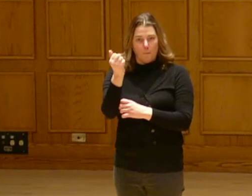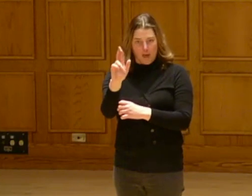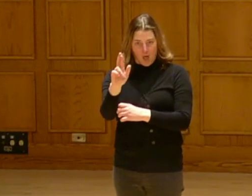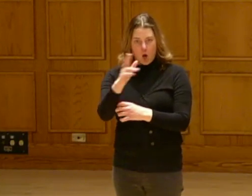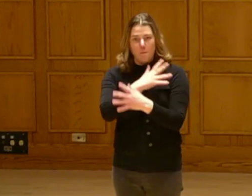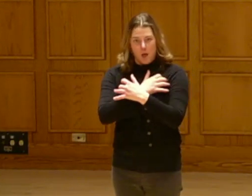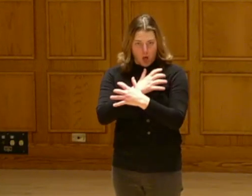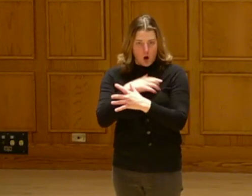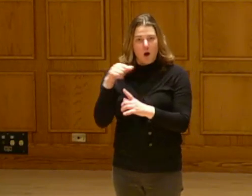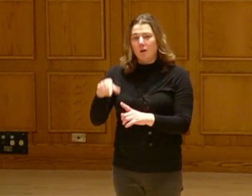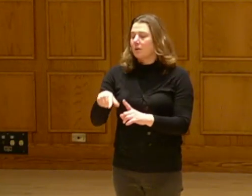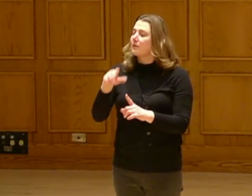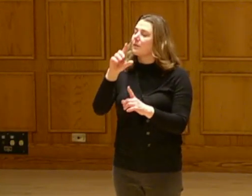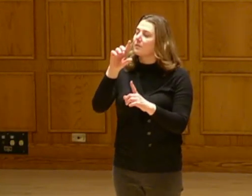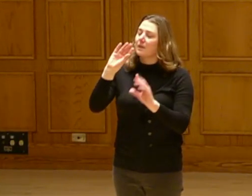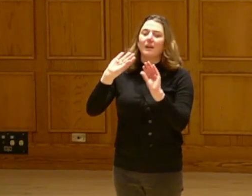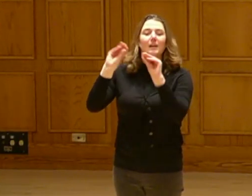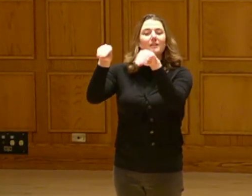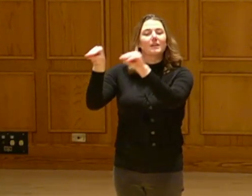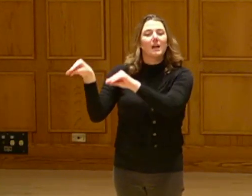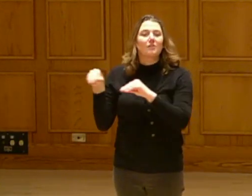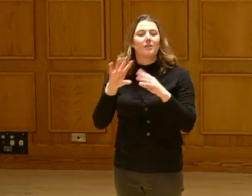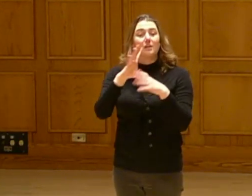He's the owner. It's a solar installation company located in Minneapolis, Minnesota.